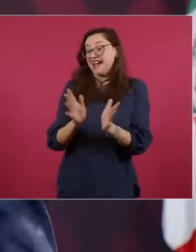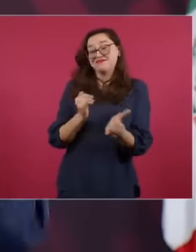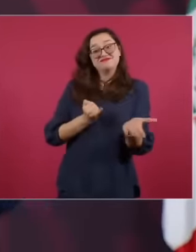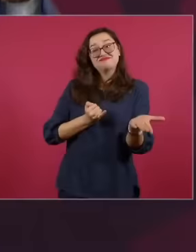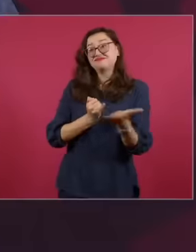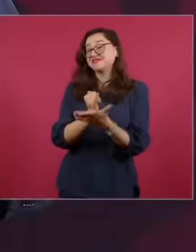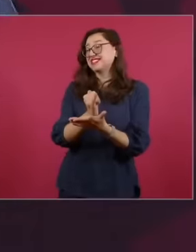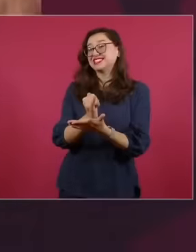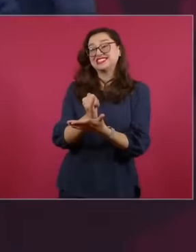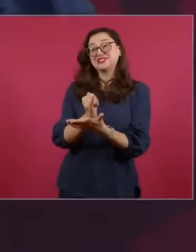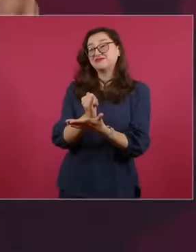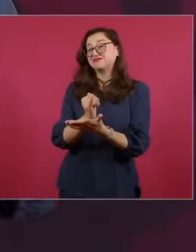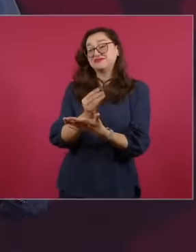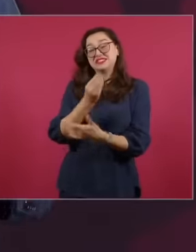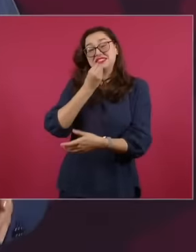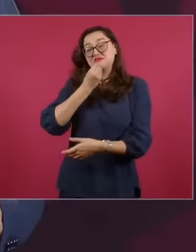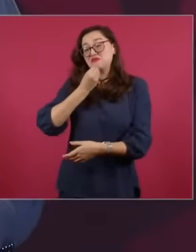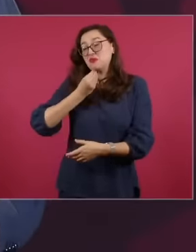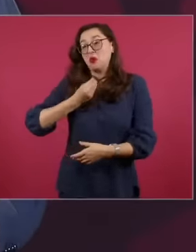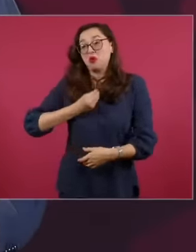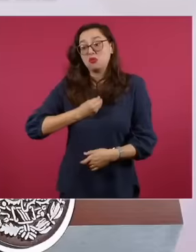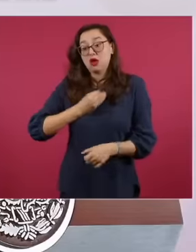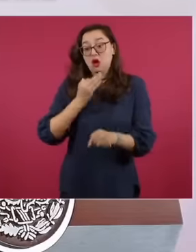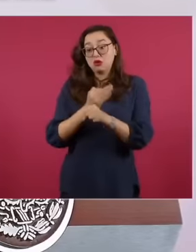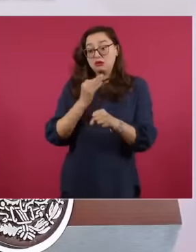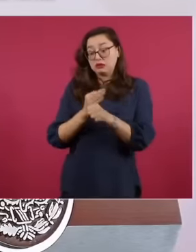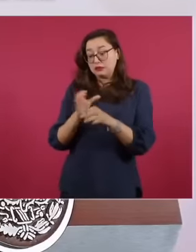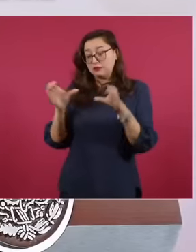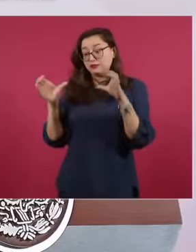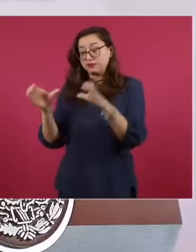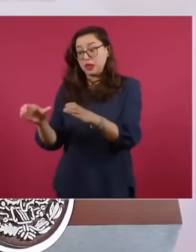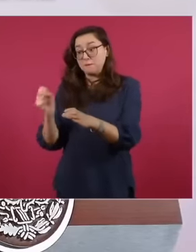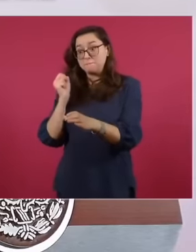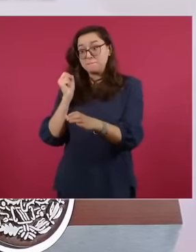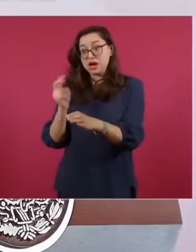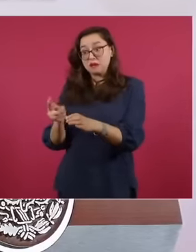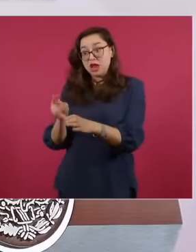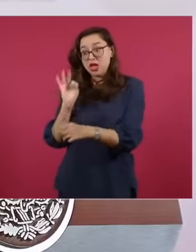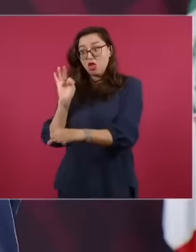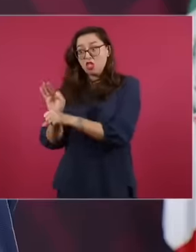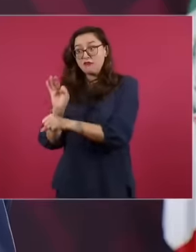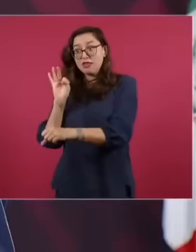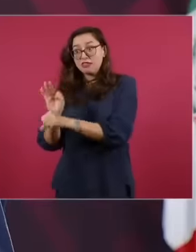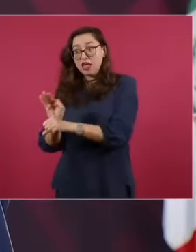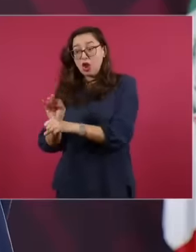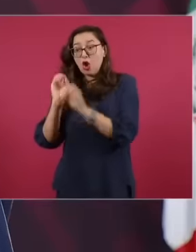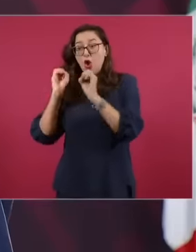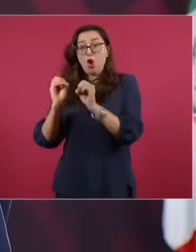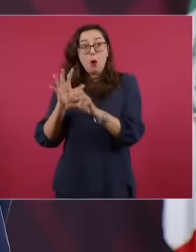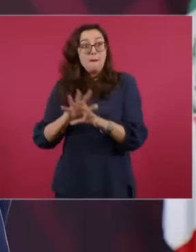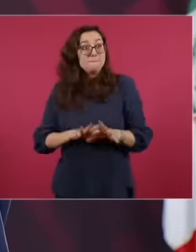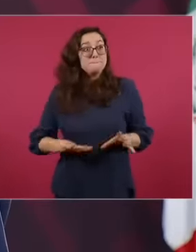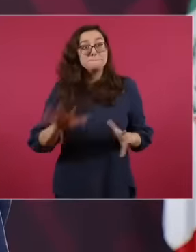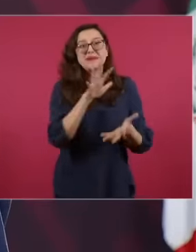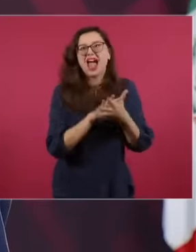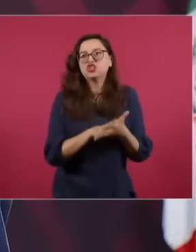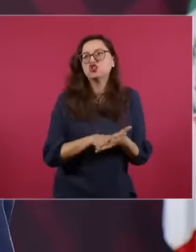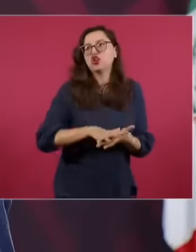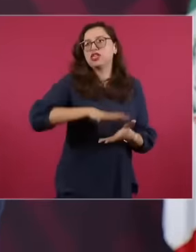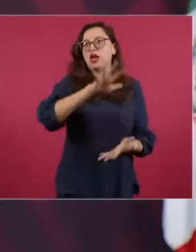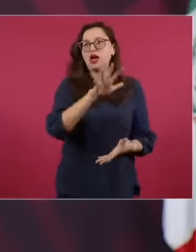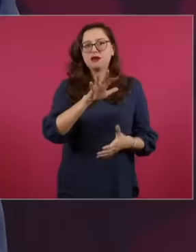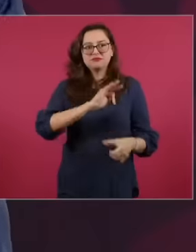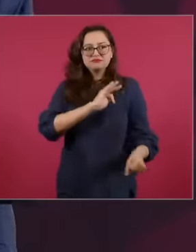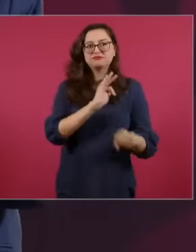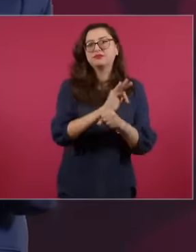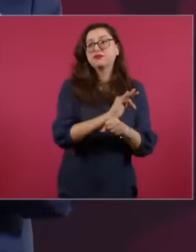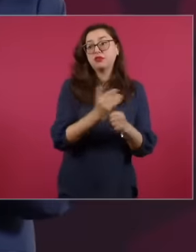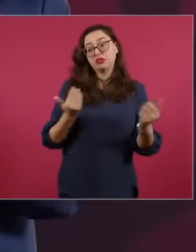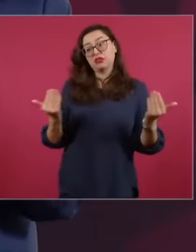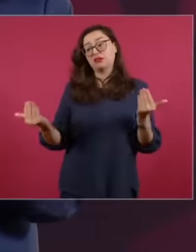a privileged minority or defending the interests of the people of Mexico. Let's see where the mediocrity is.